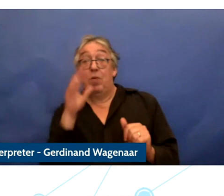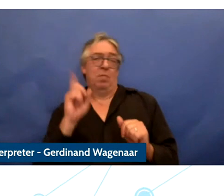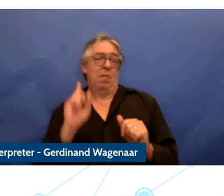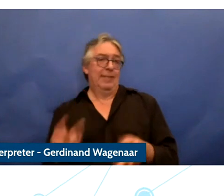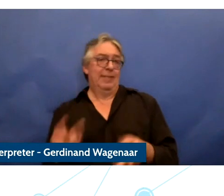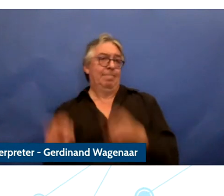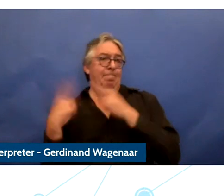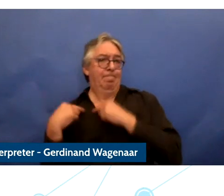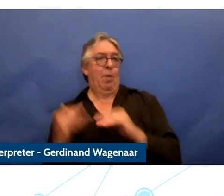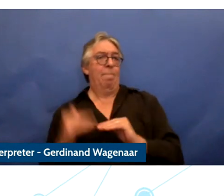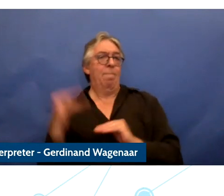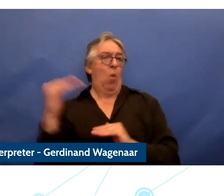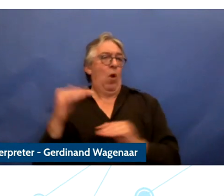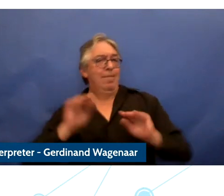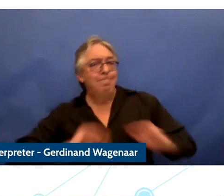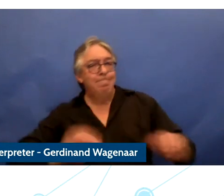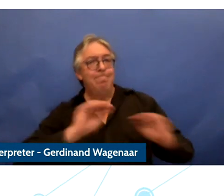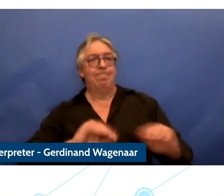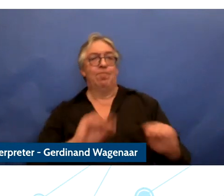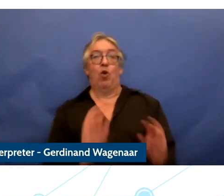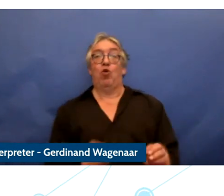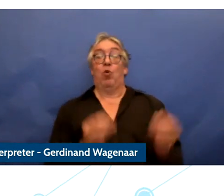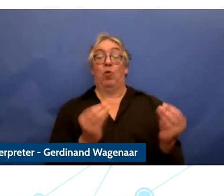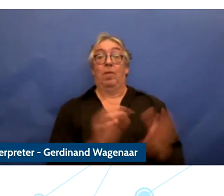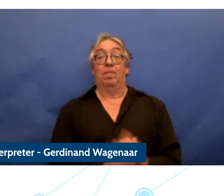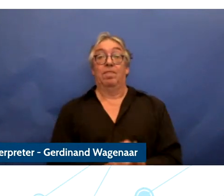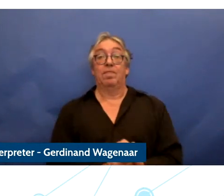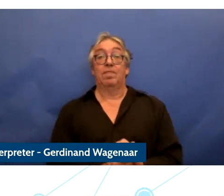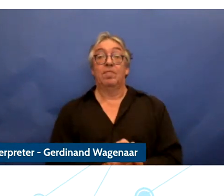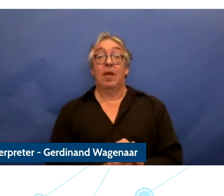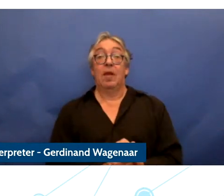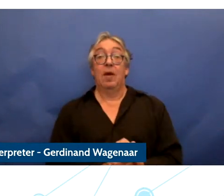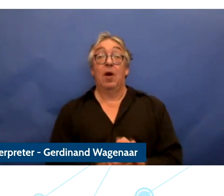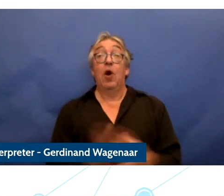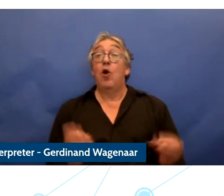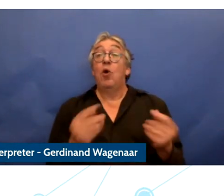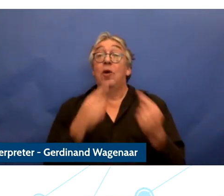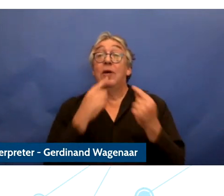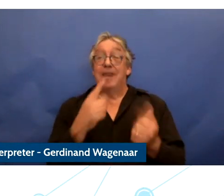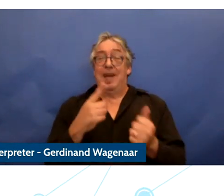they mentioned that the environment that children and young people grow up in is very important.